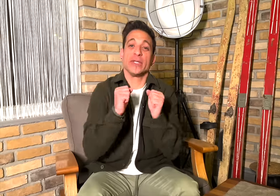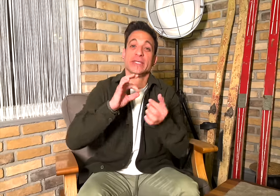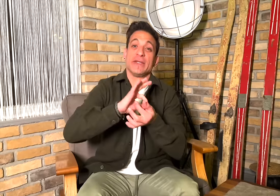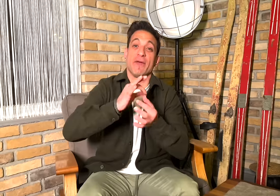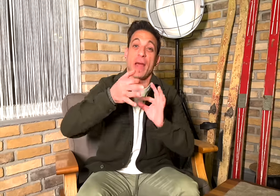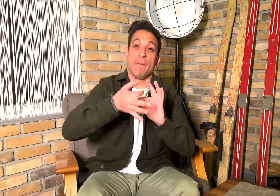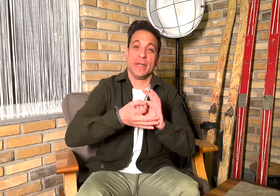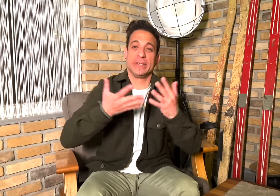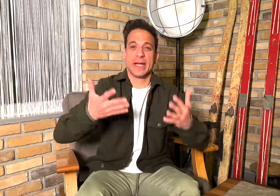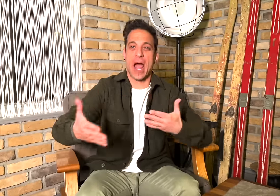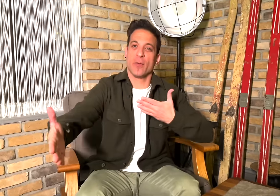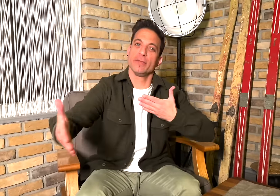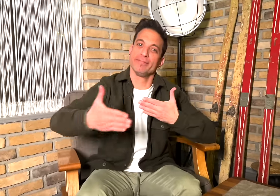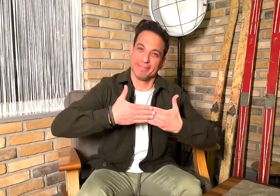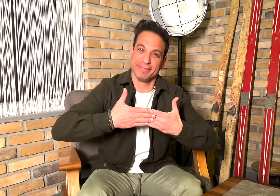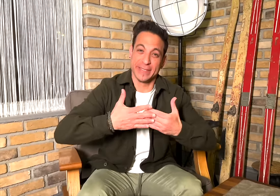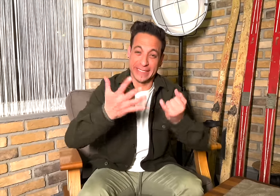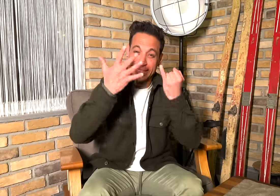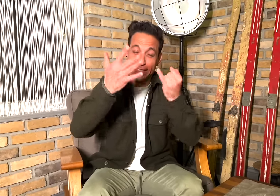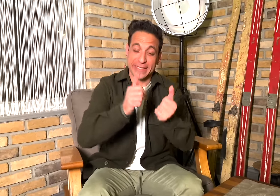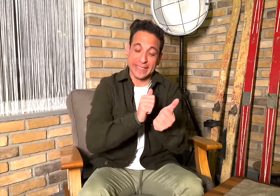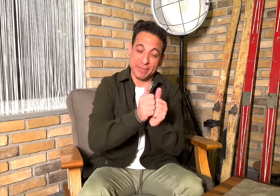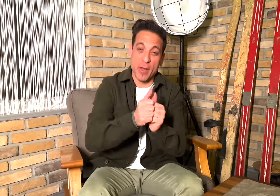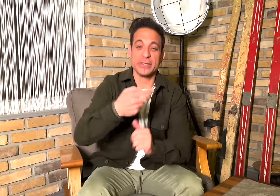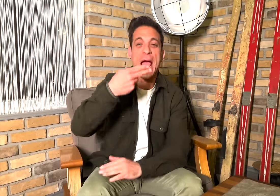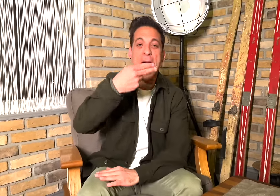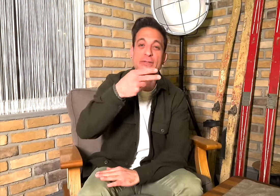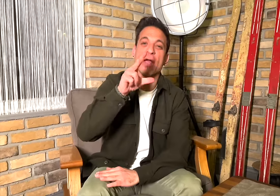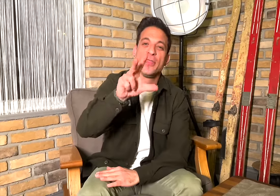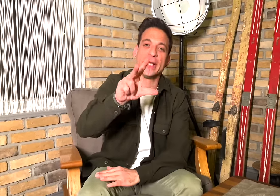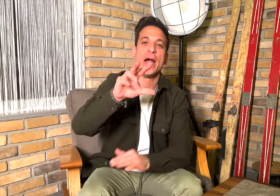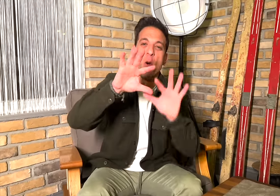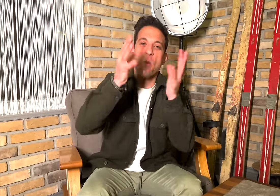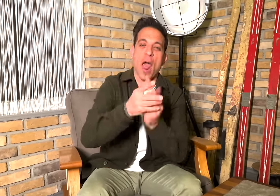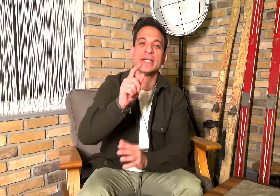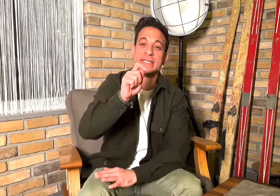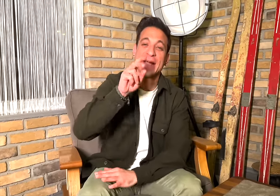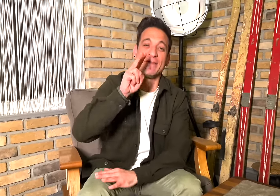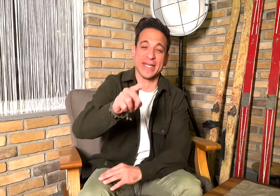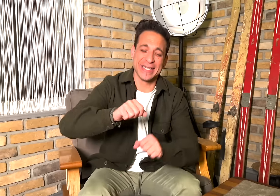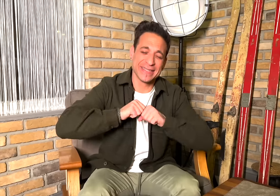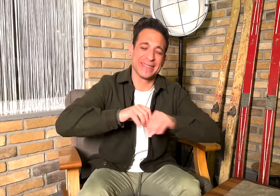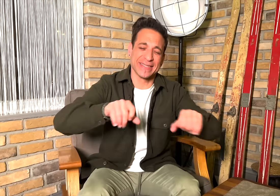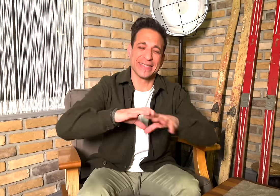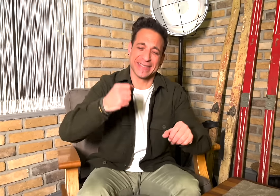[Memnos]: The Winter Deaflympics has come to its end after participating in six different sports disciplines.